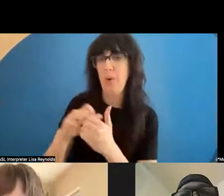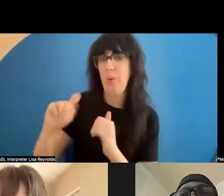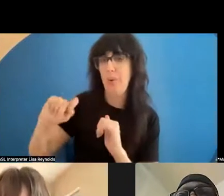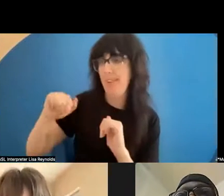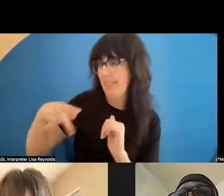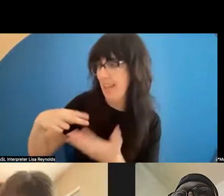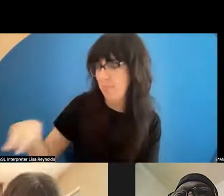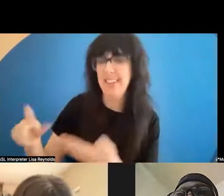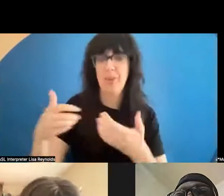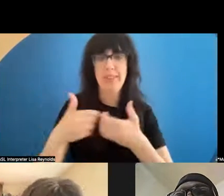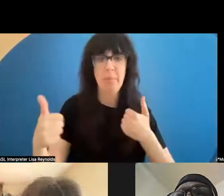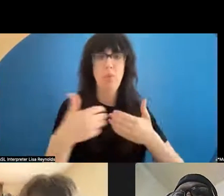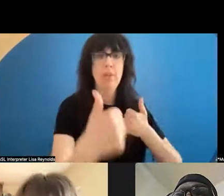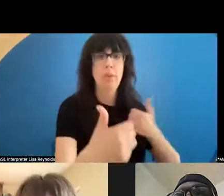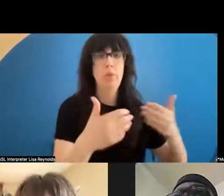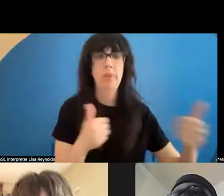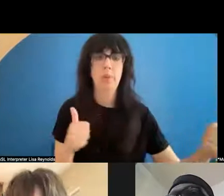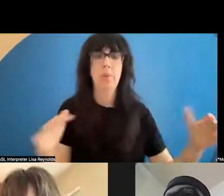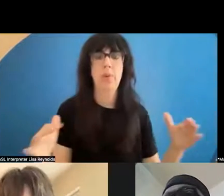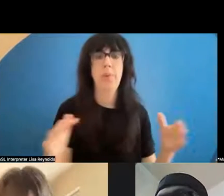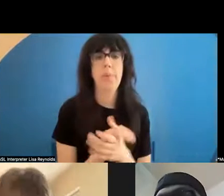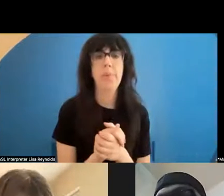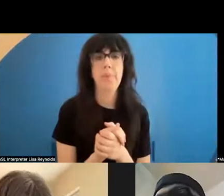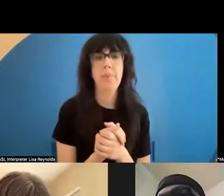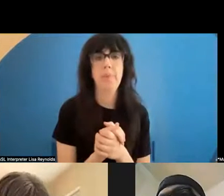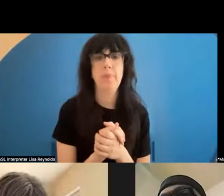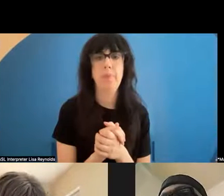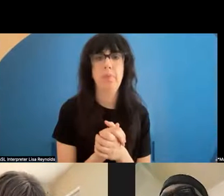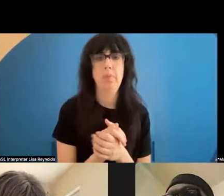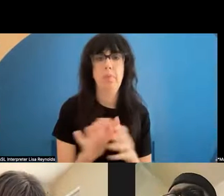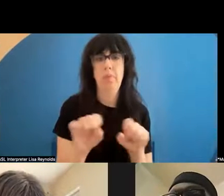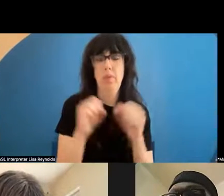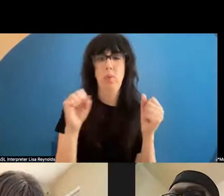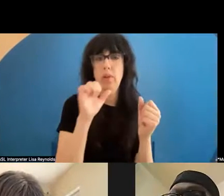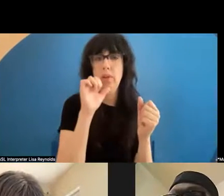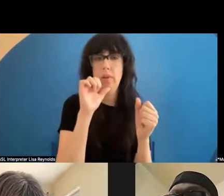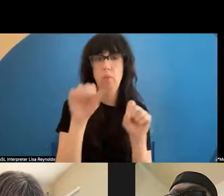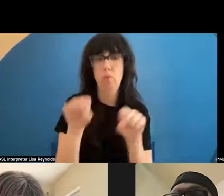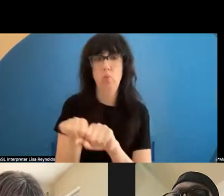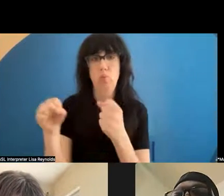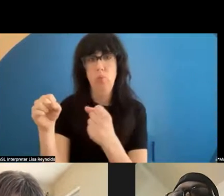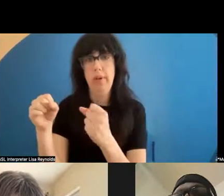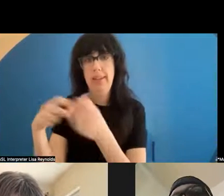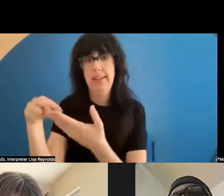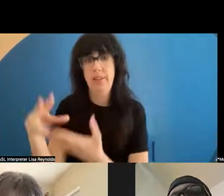dancers didn't talk to tap dancers . Breakdance wasn't getting gigs; ballet